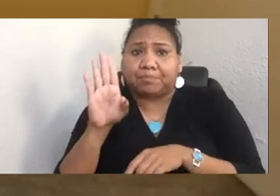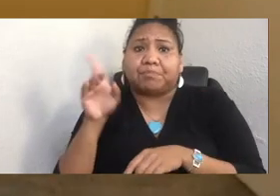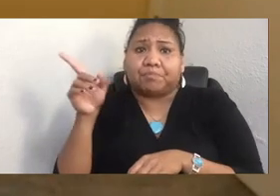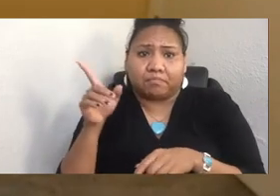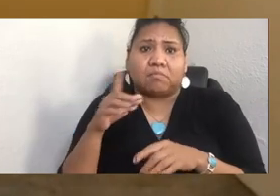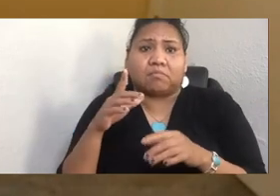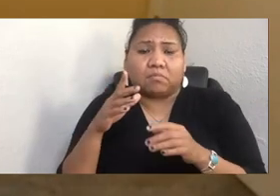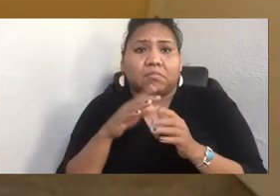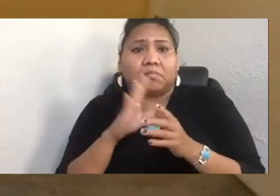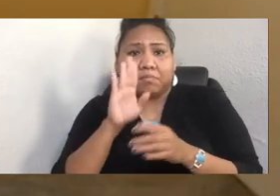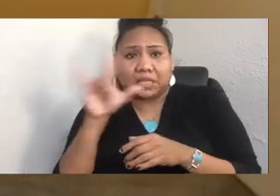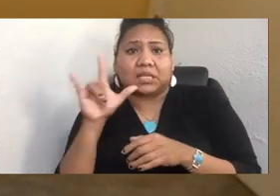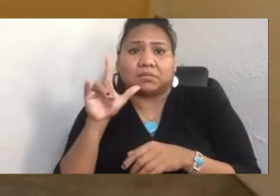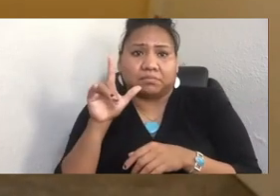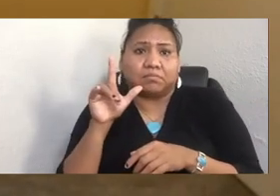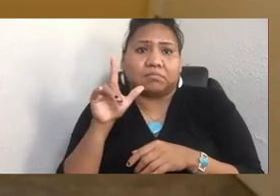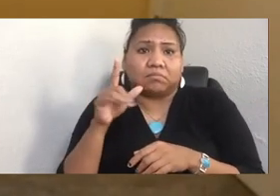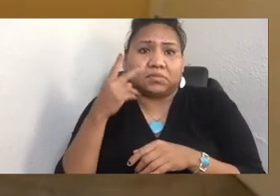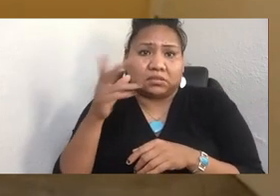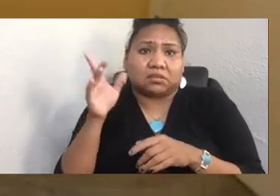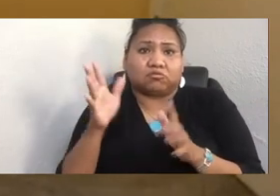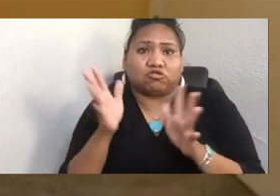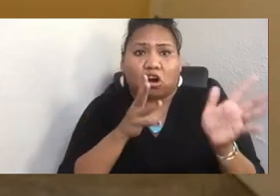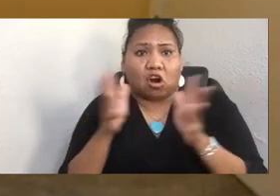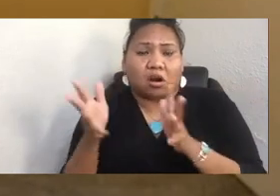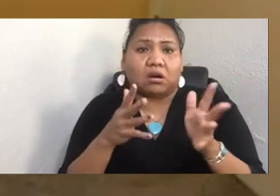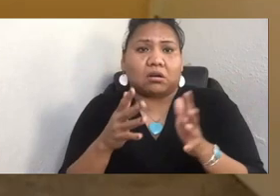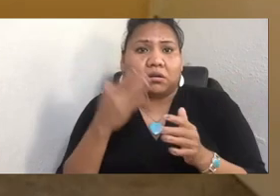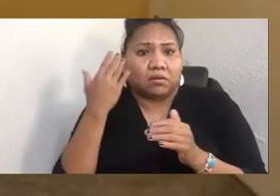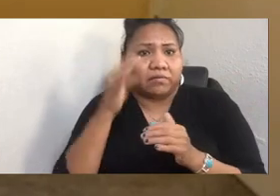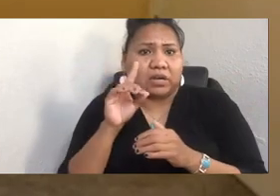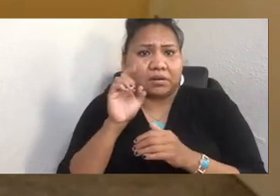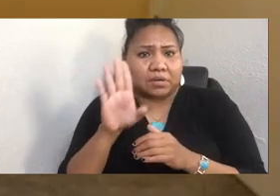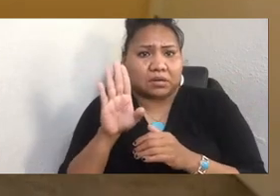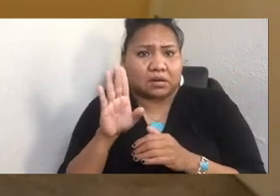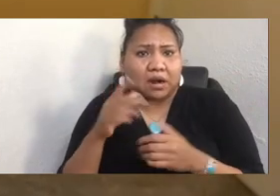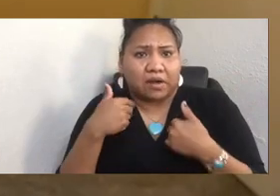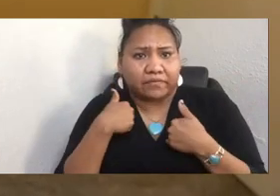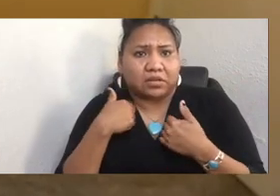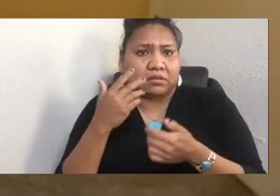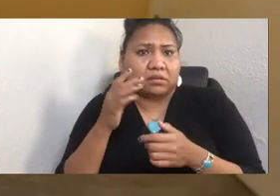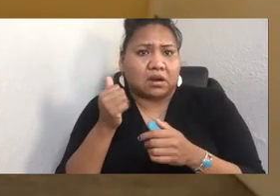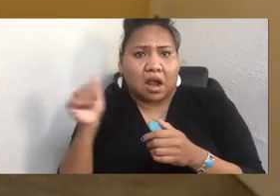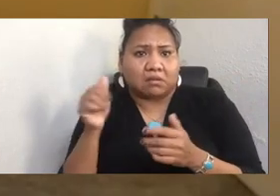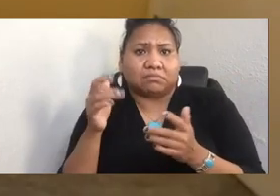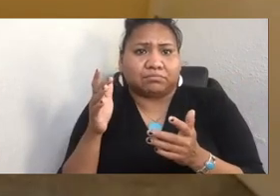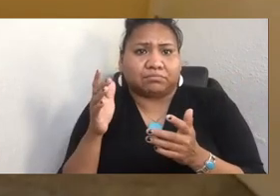You can see her chatting around here. I don't know, Deb, if you have a website up yet for the work that you're doing.